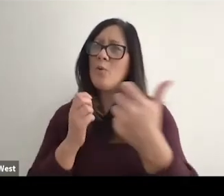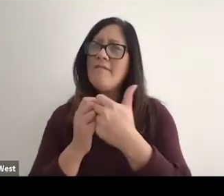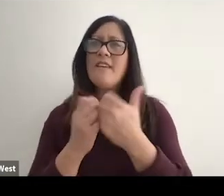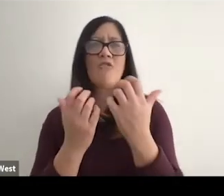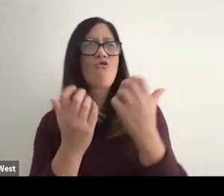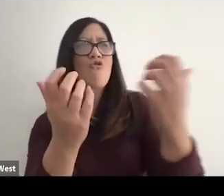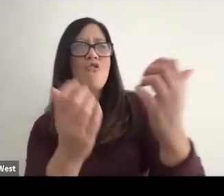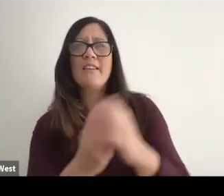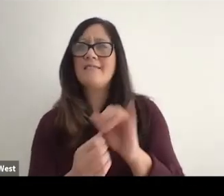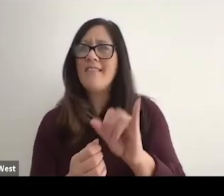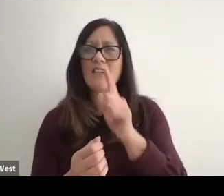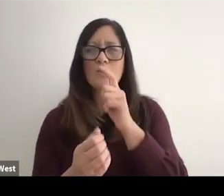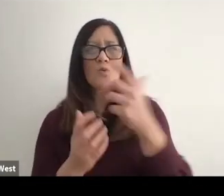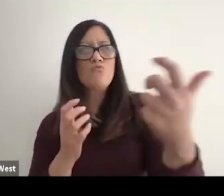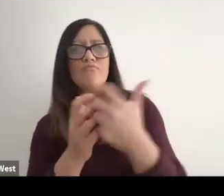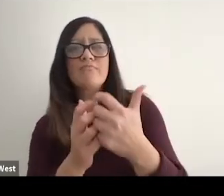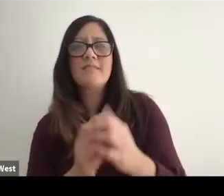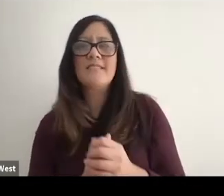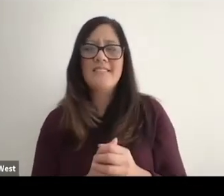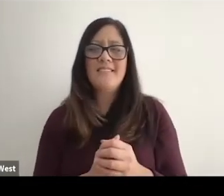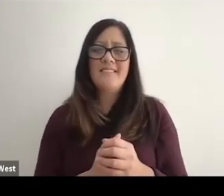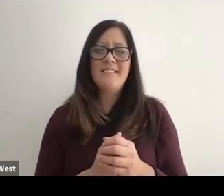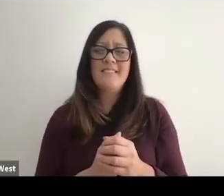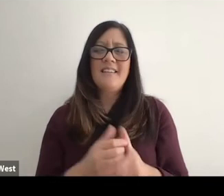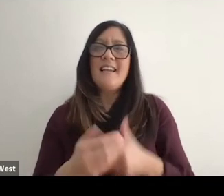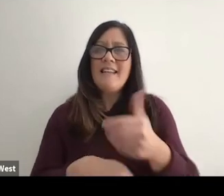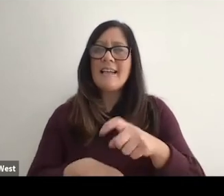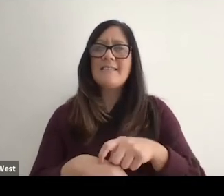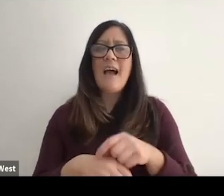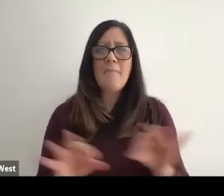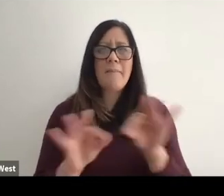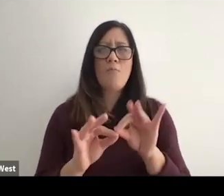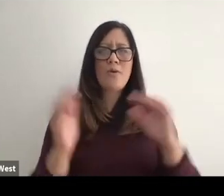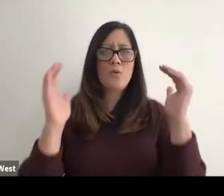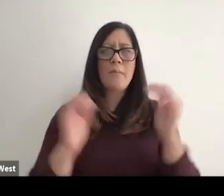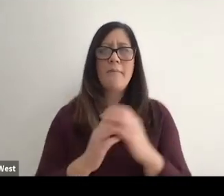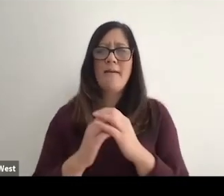so think about that the next time we're looking at at that type